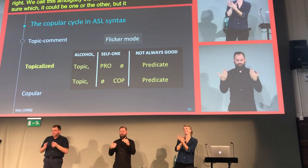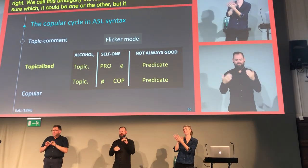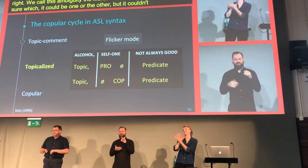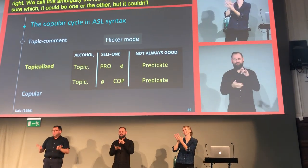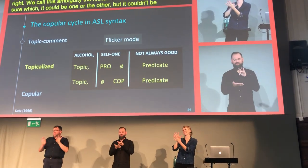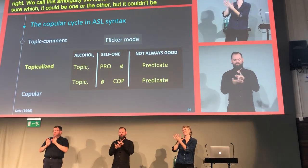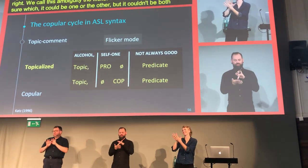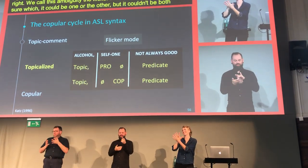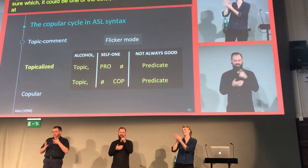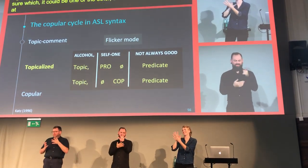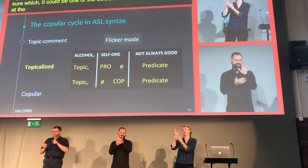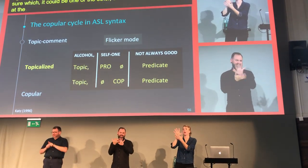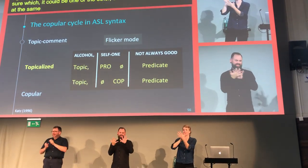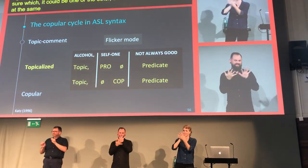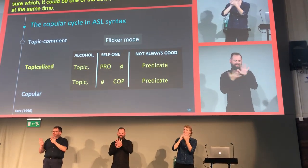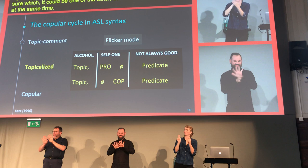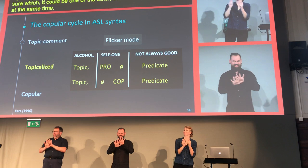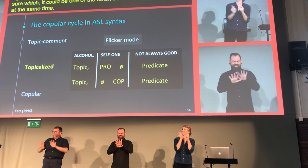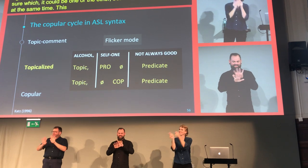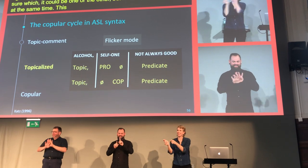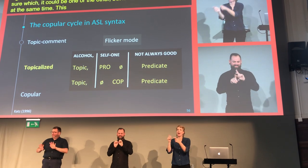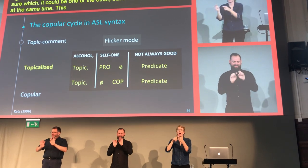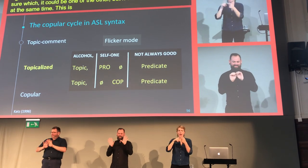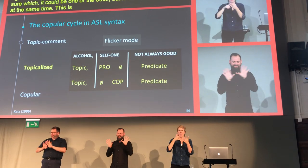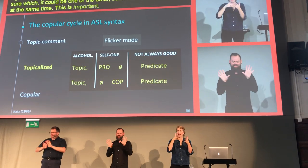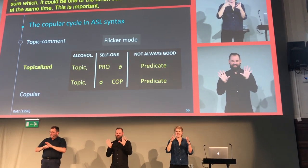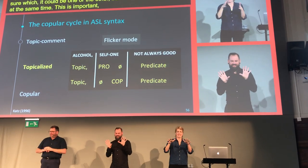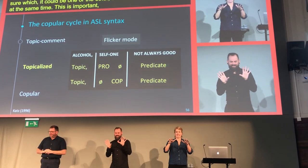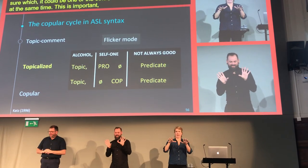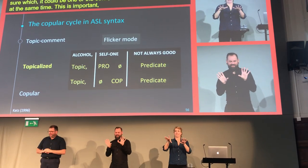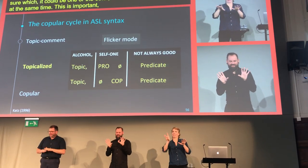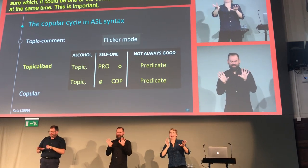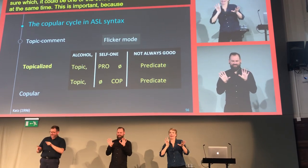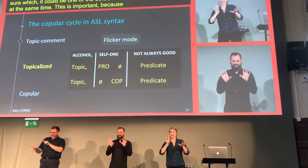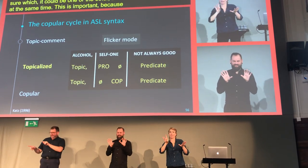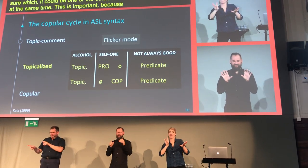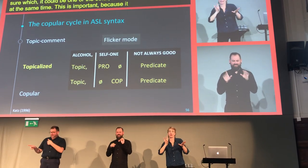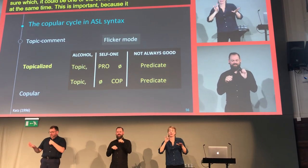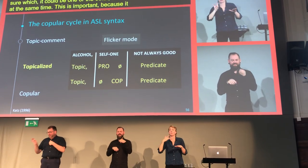And this is important because it introduces ambiguity, which makes a contribution.